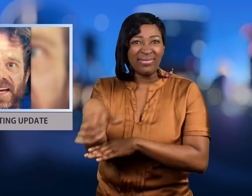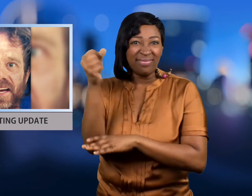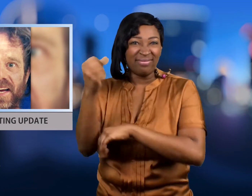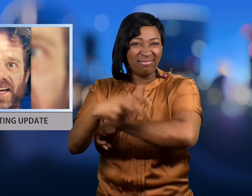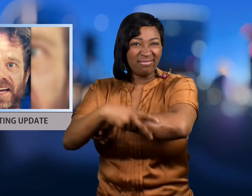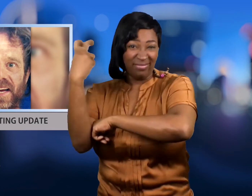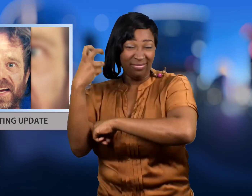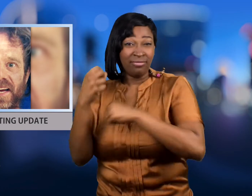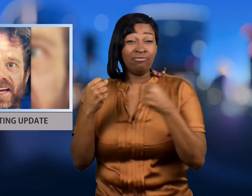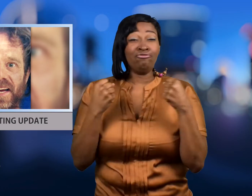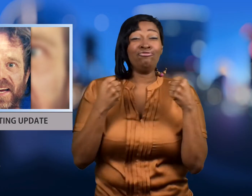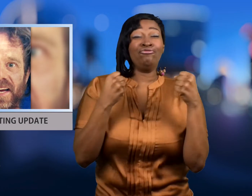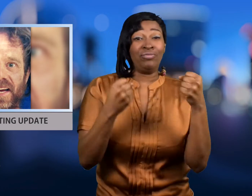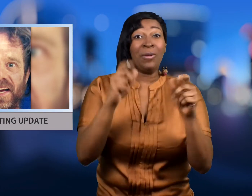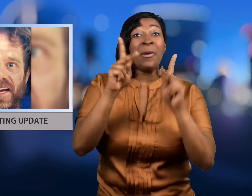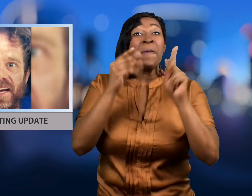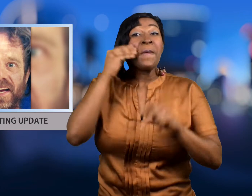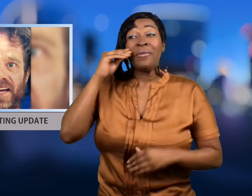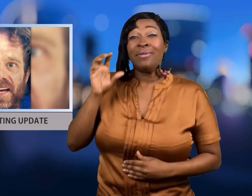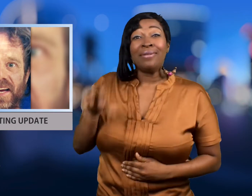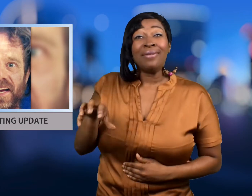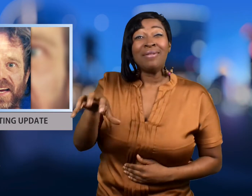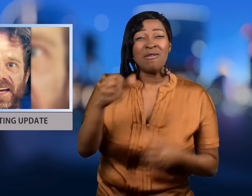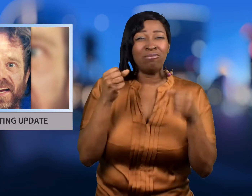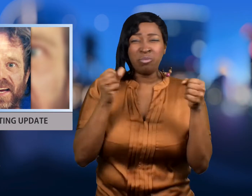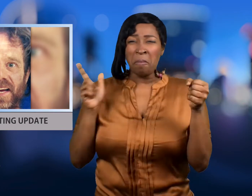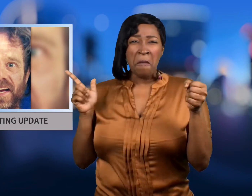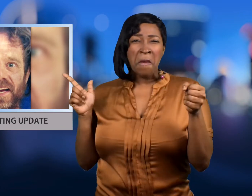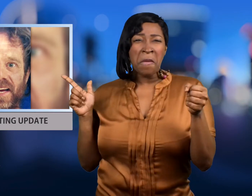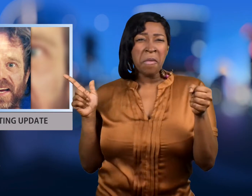and started firing randomly at people's homes as he